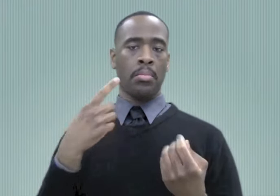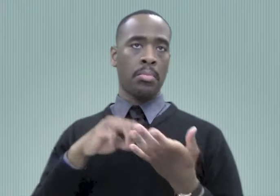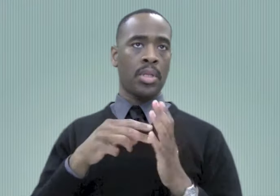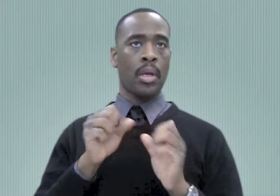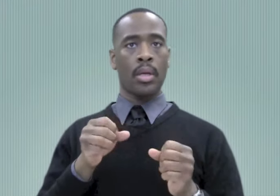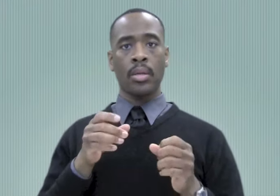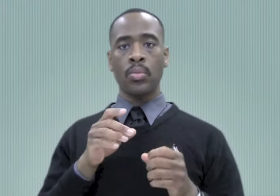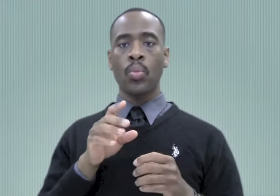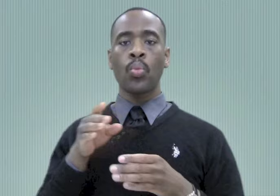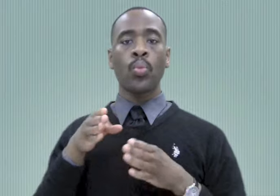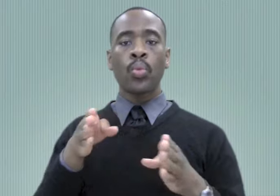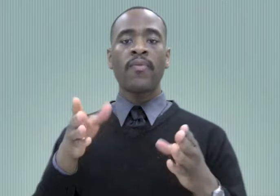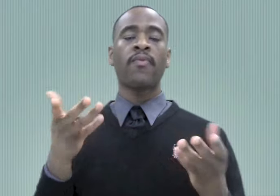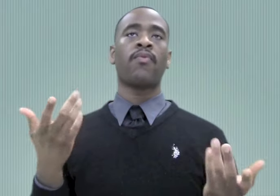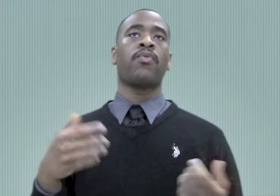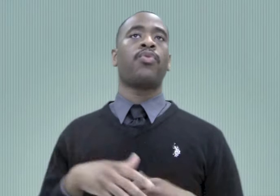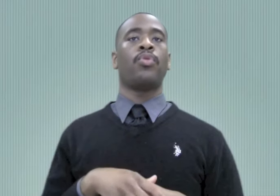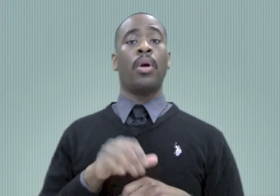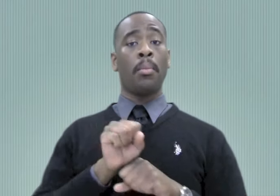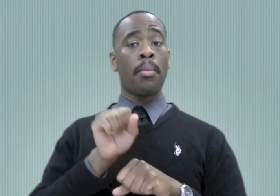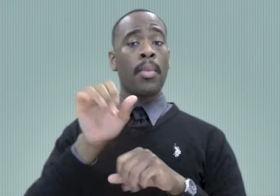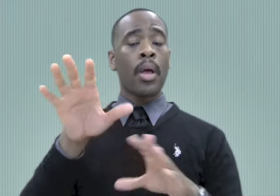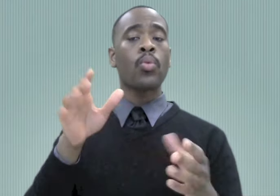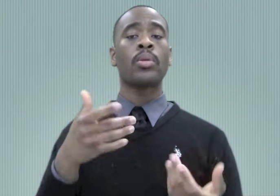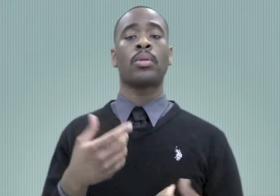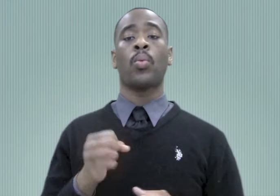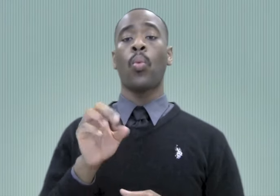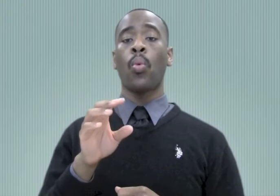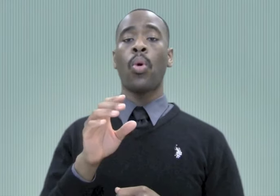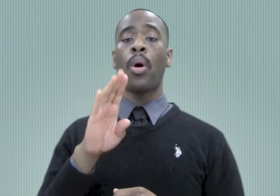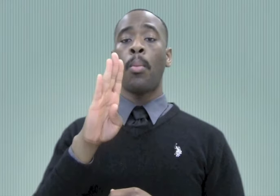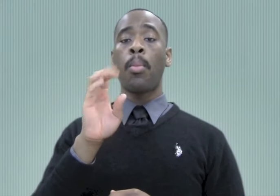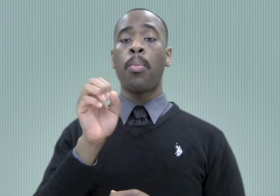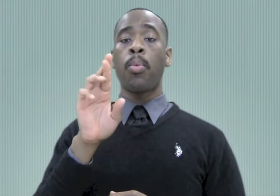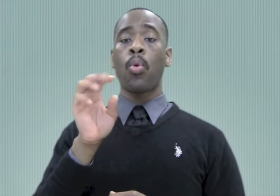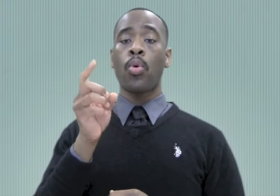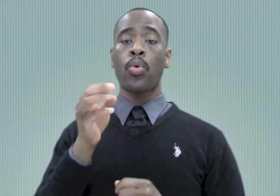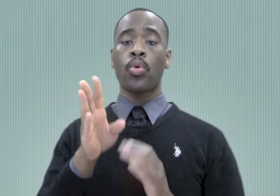There is something that separates the communities. For example, a river, a mountain, or a border that prevents